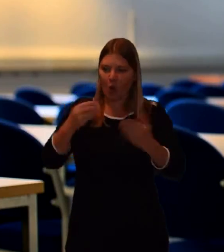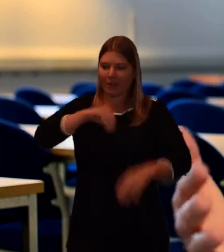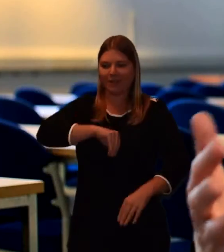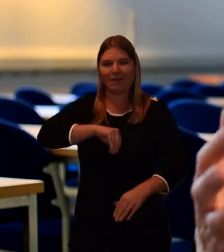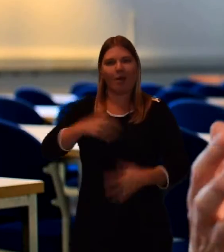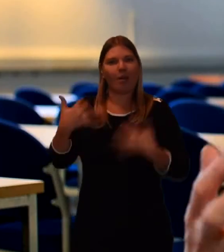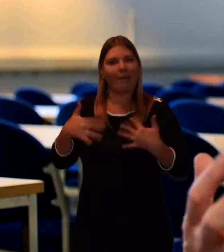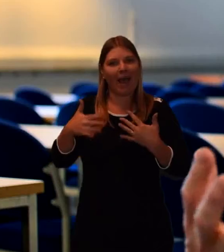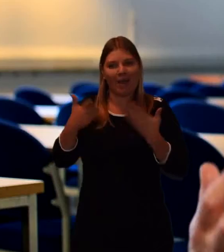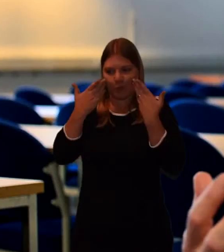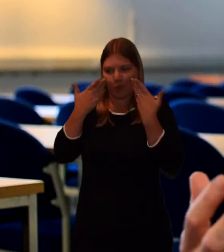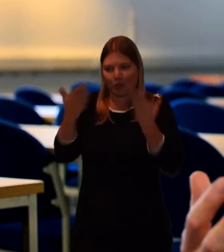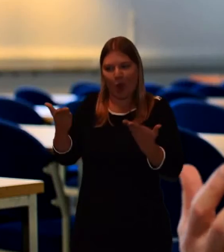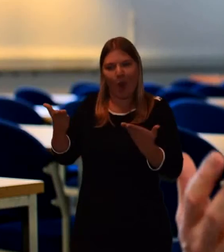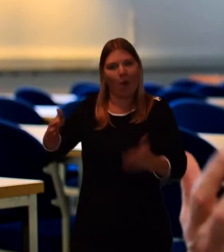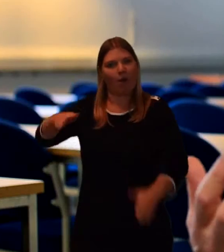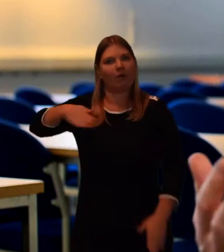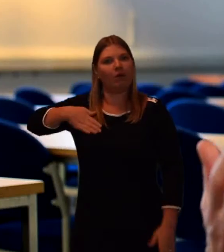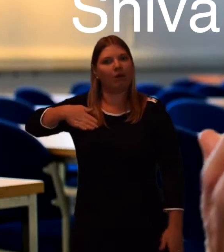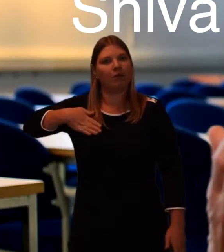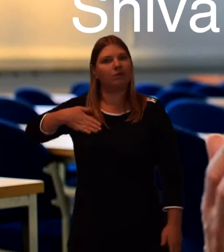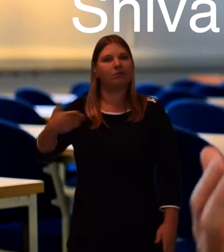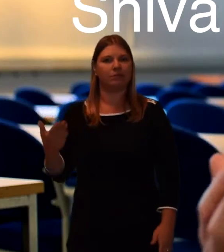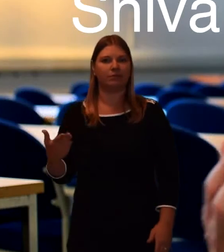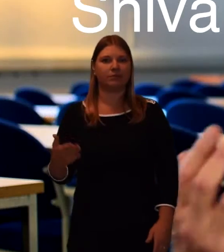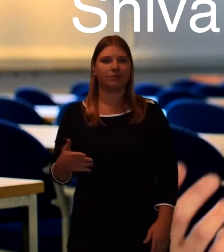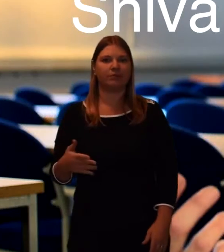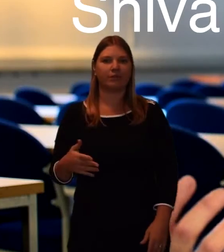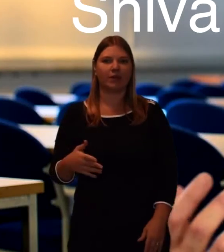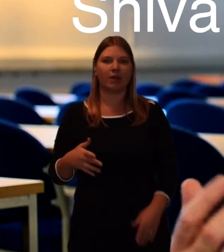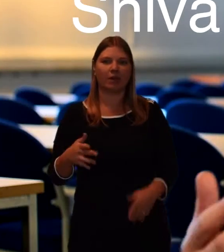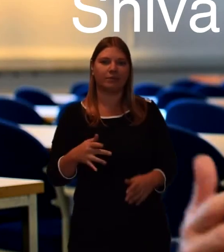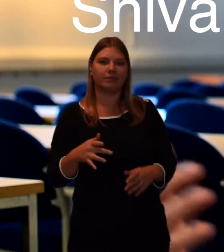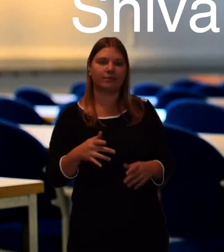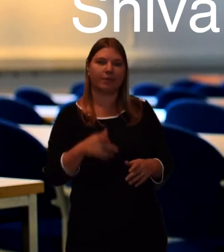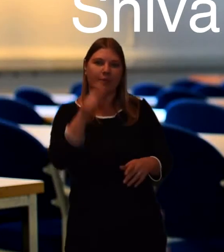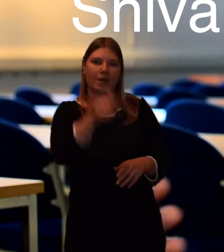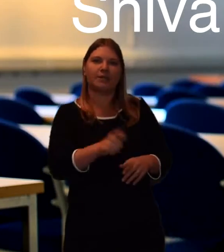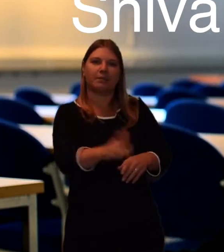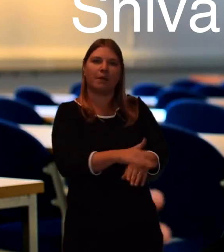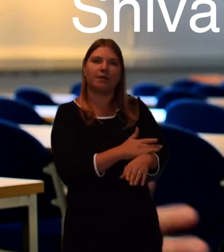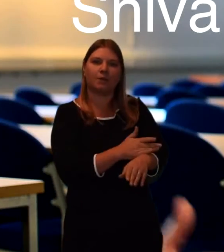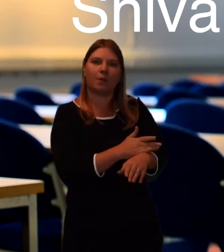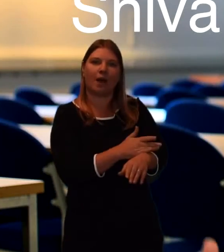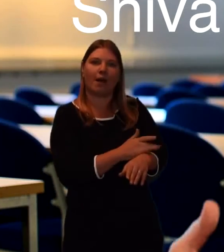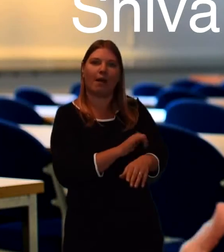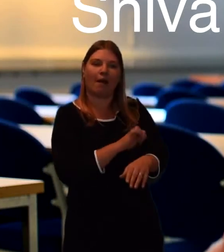For the first seven days they sit Shiva. Which is really to be separated